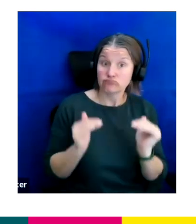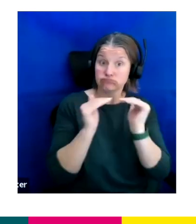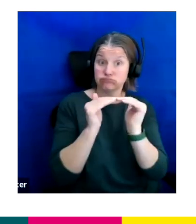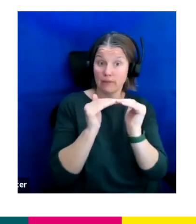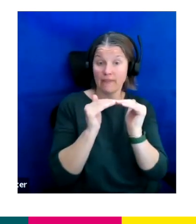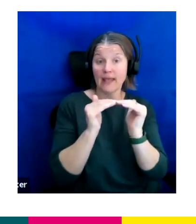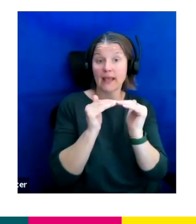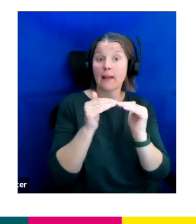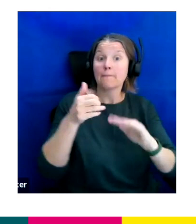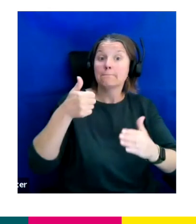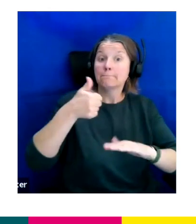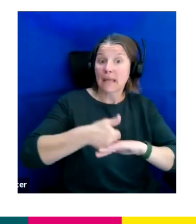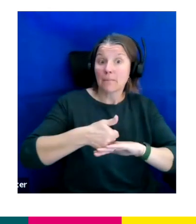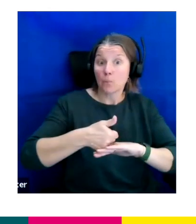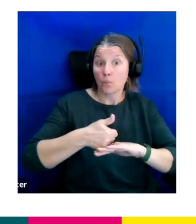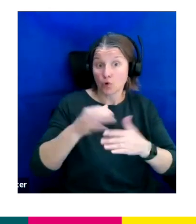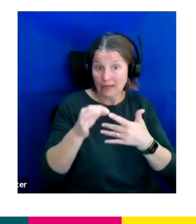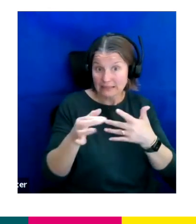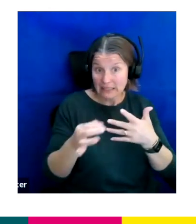to the next stage of the recruitment process.